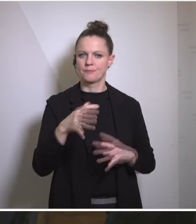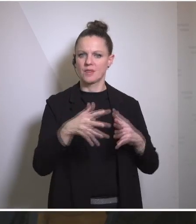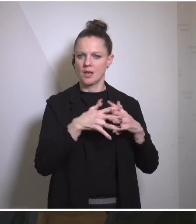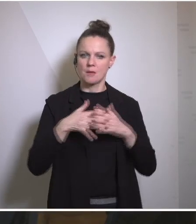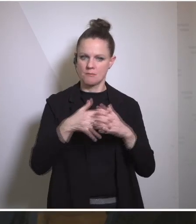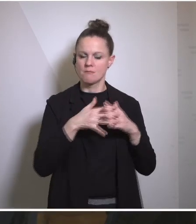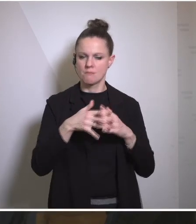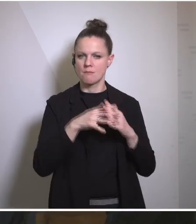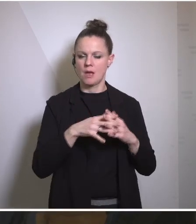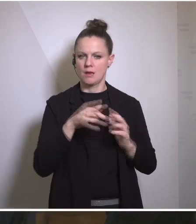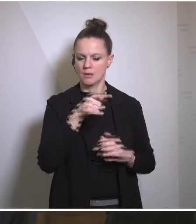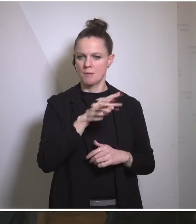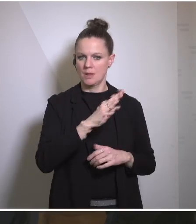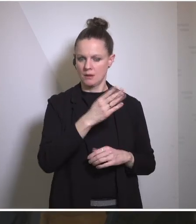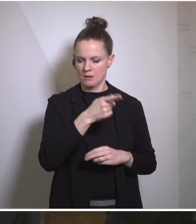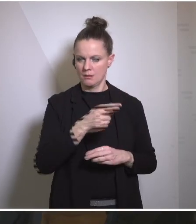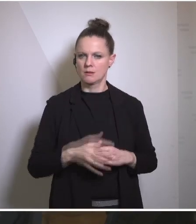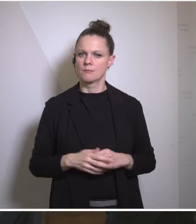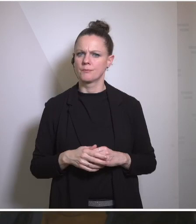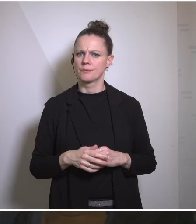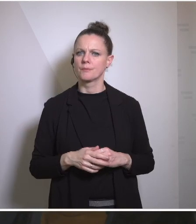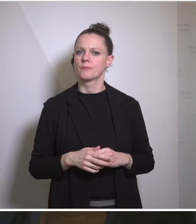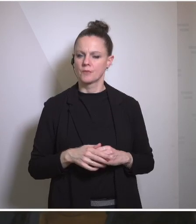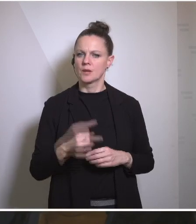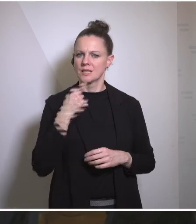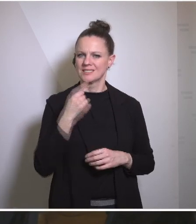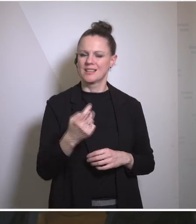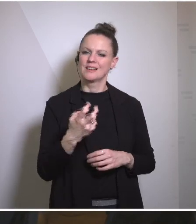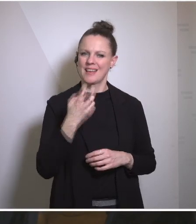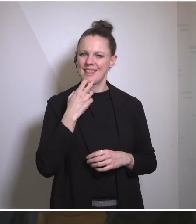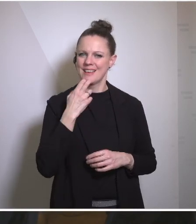you think, because you spoke about the energy markets in Europe, what do you think about the